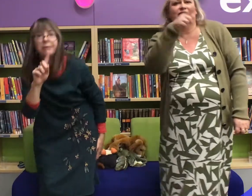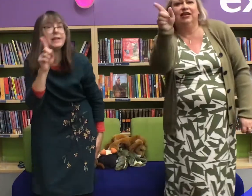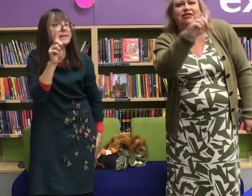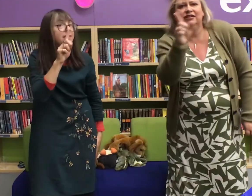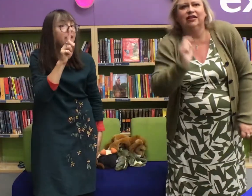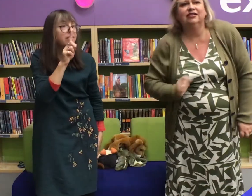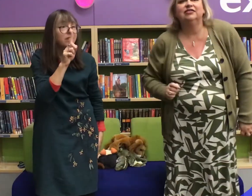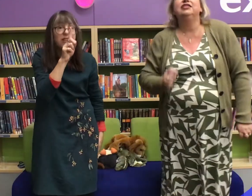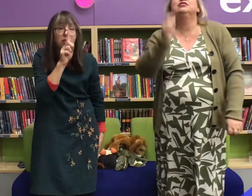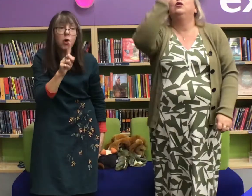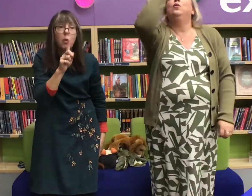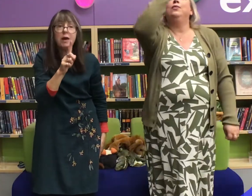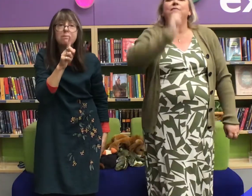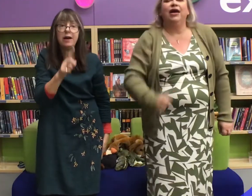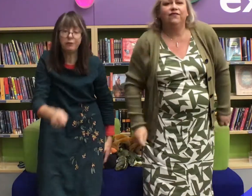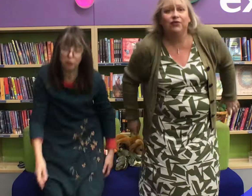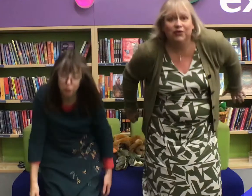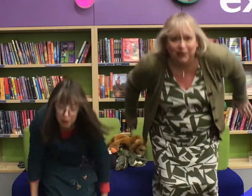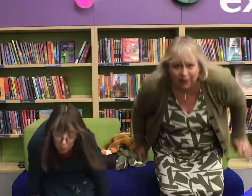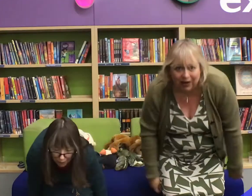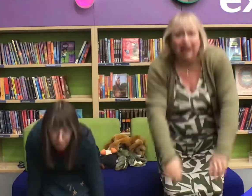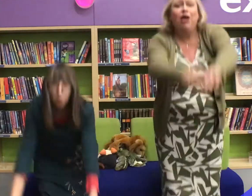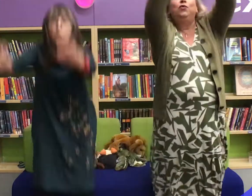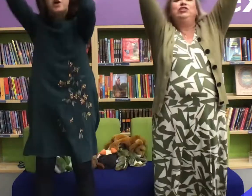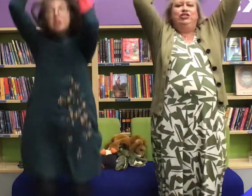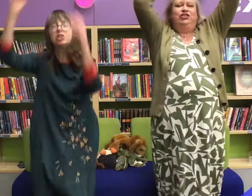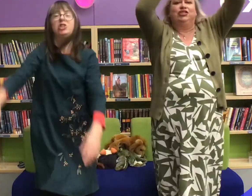but they didn't like the sight so one man flew away whoosh!